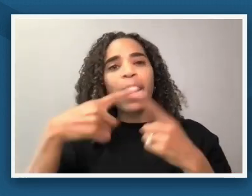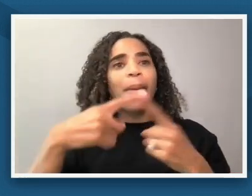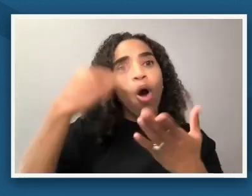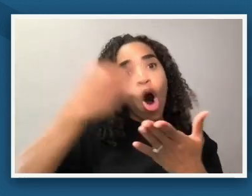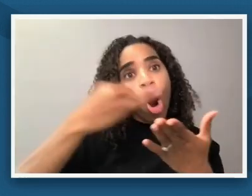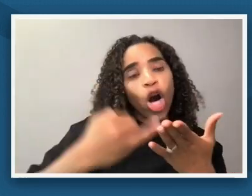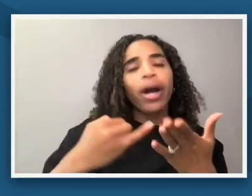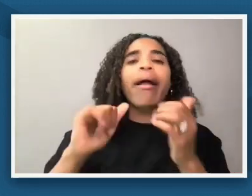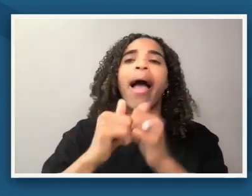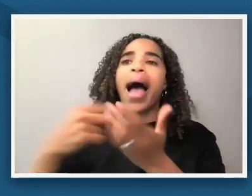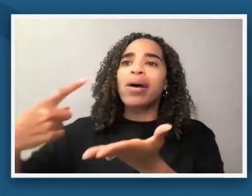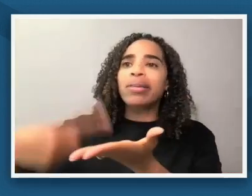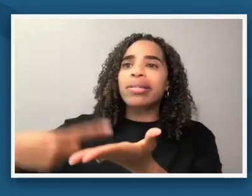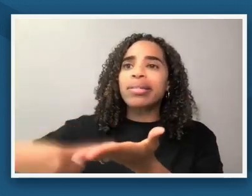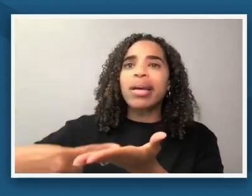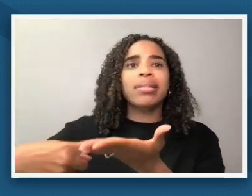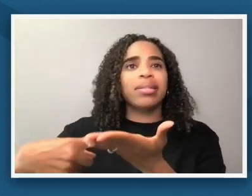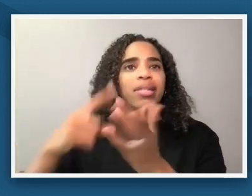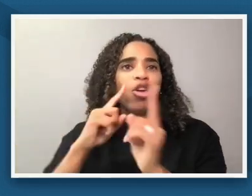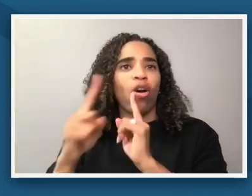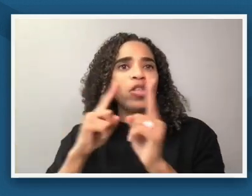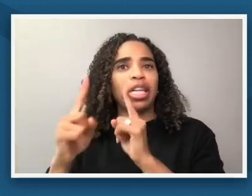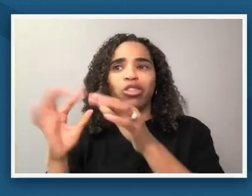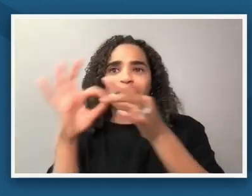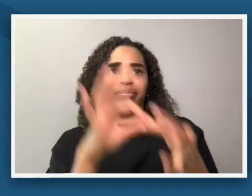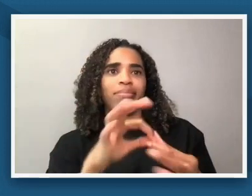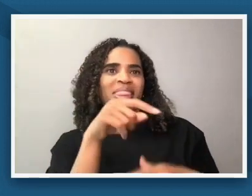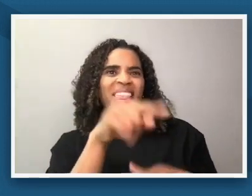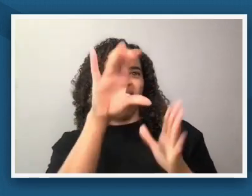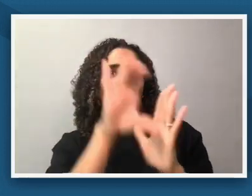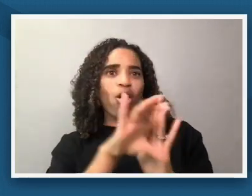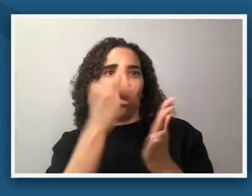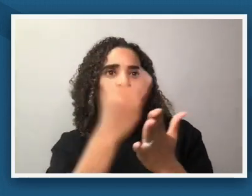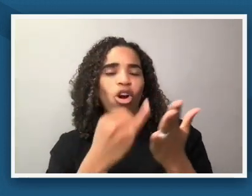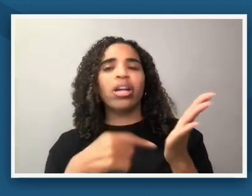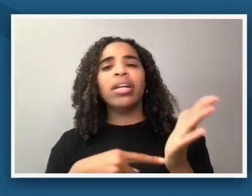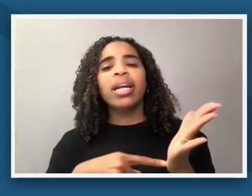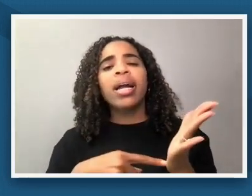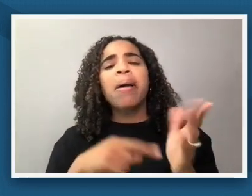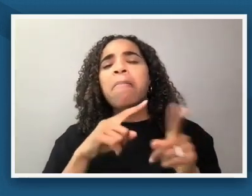around the artwork but honestly not